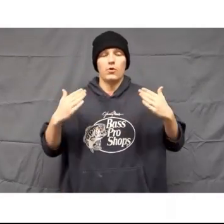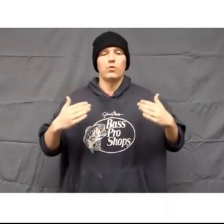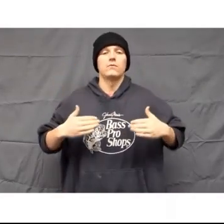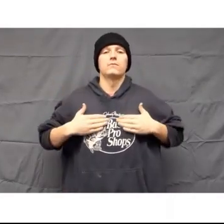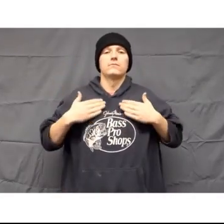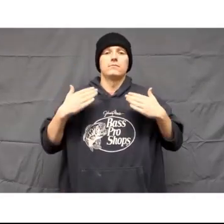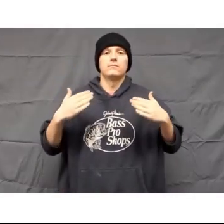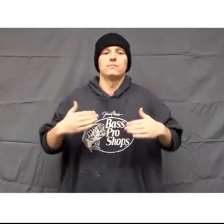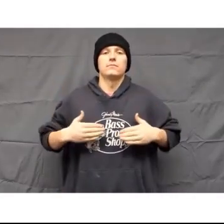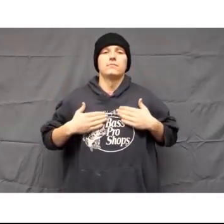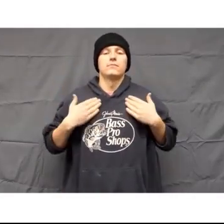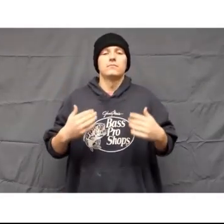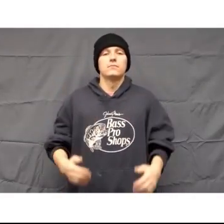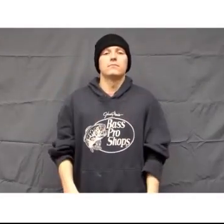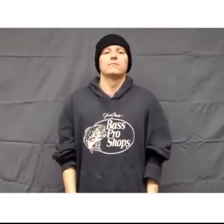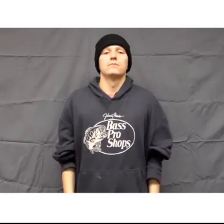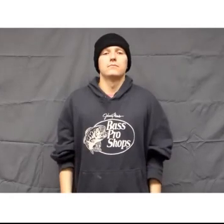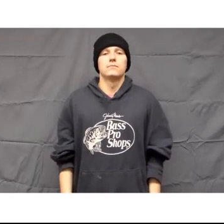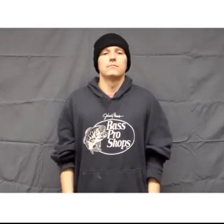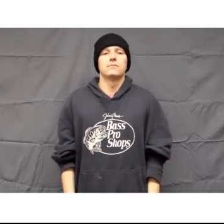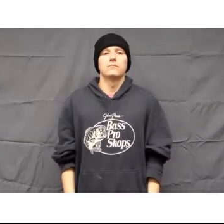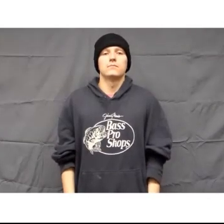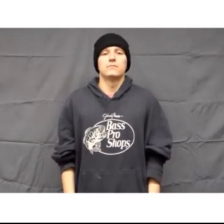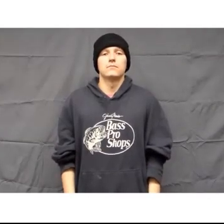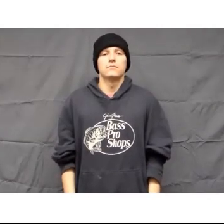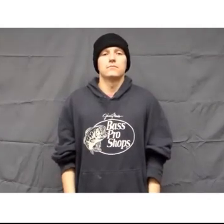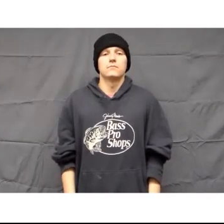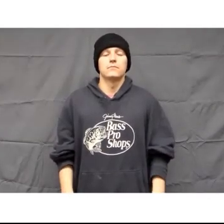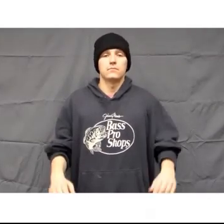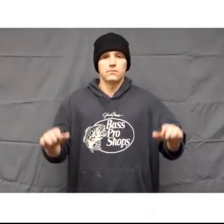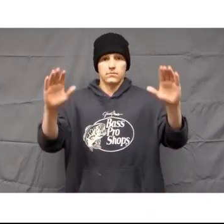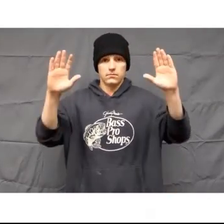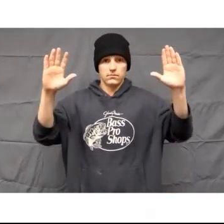portion of your hands against the top of your chest in a circular motion,